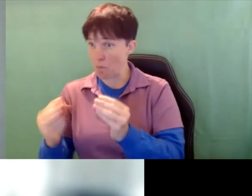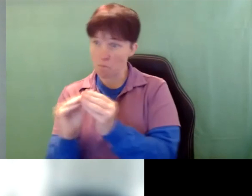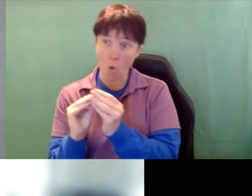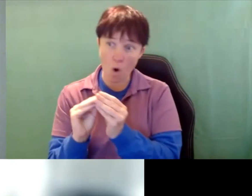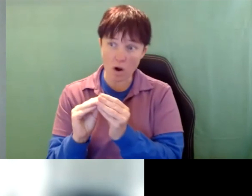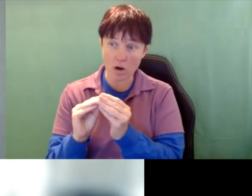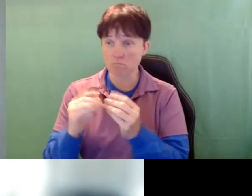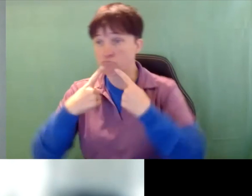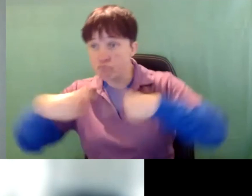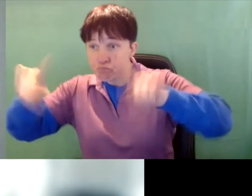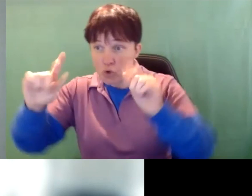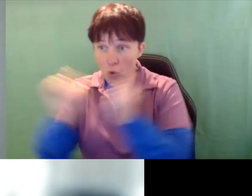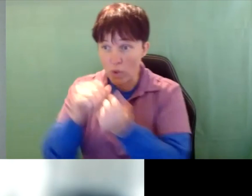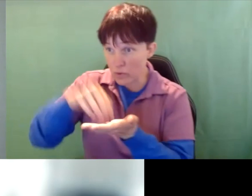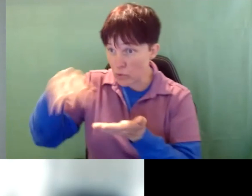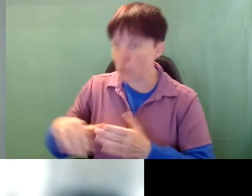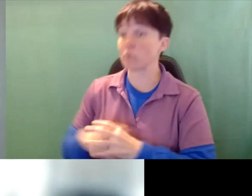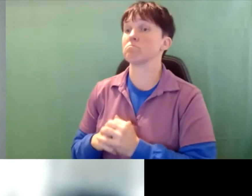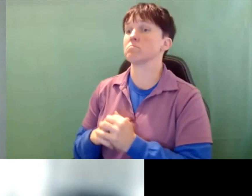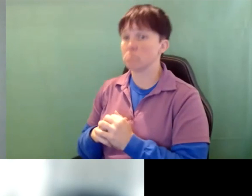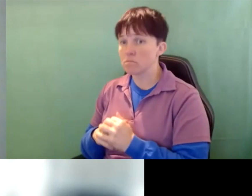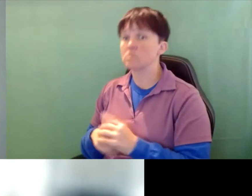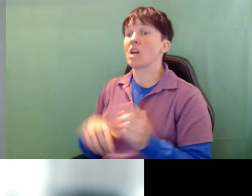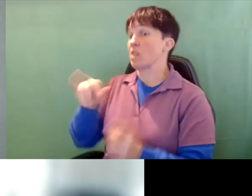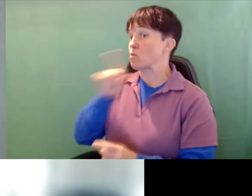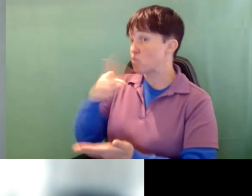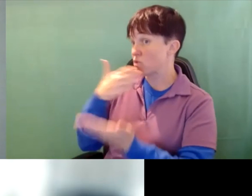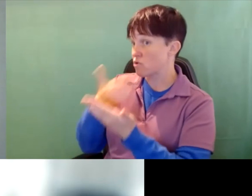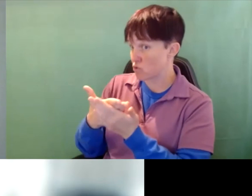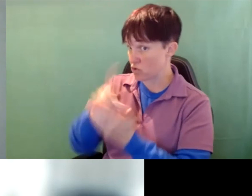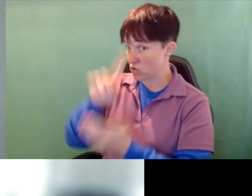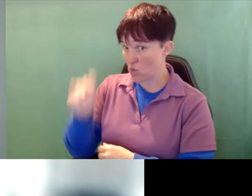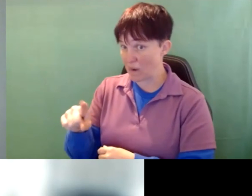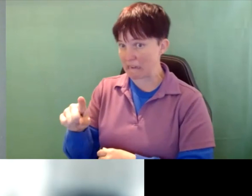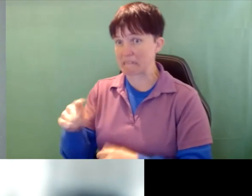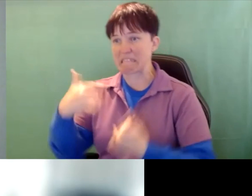Linda Alsop: That's a really good question, and that's still being debated in the field.